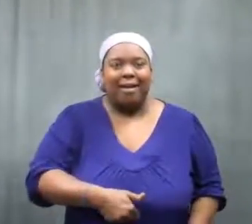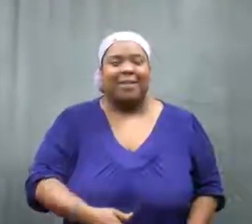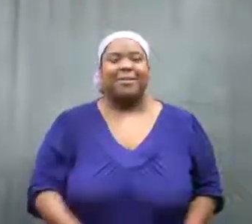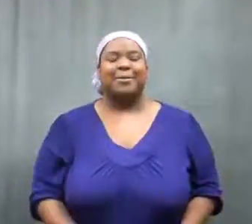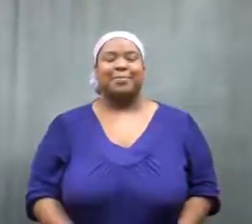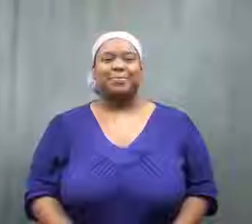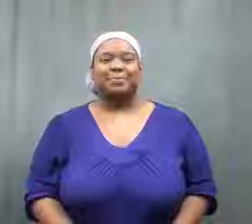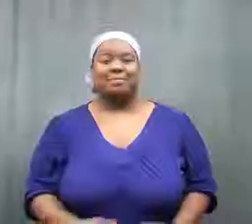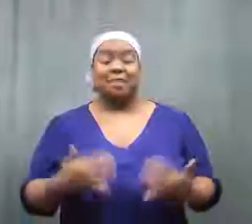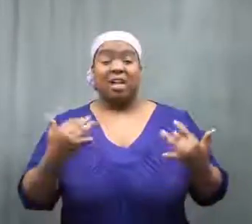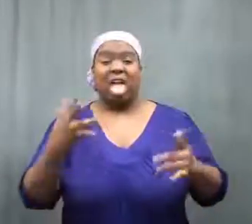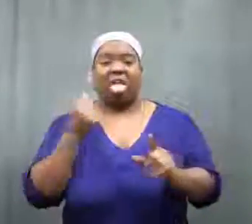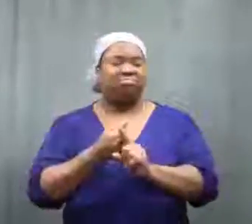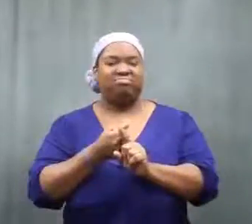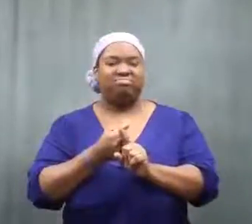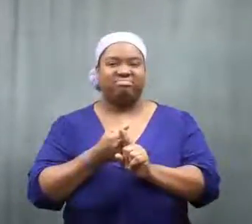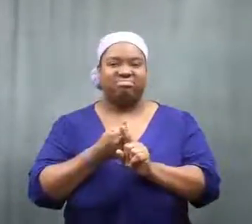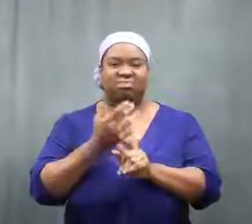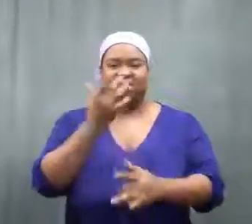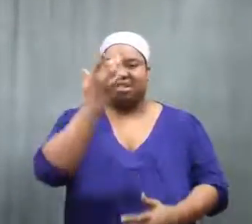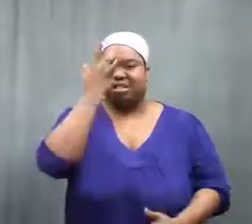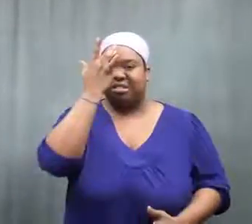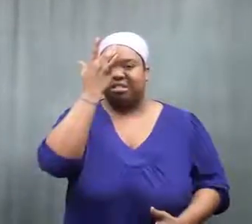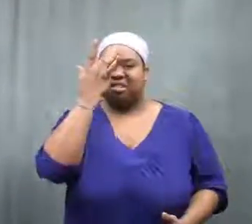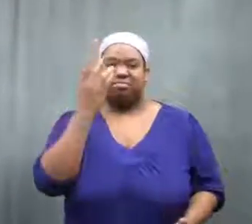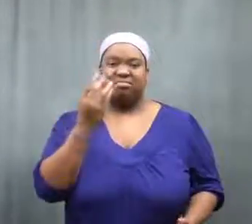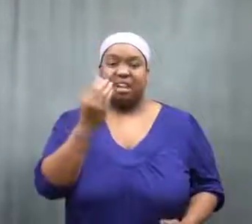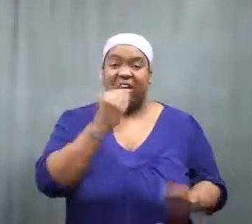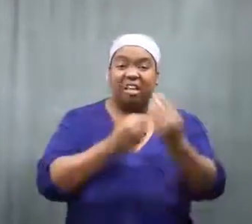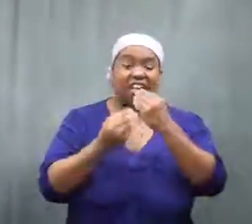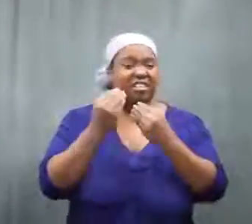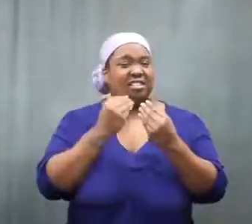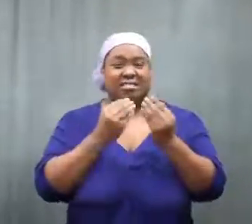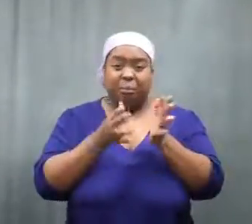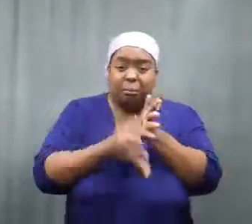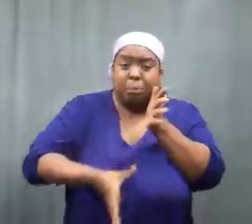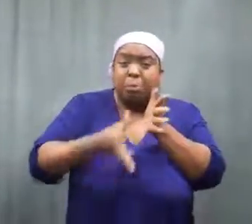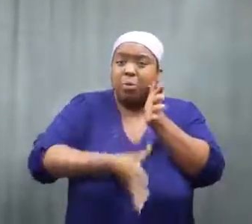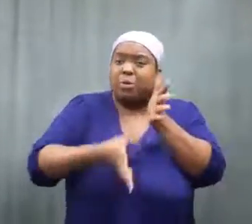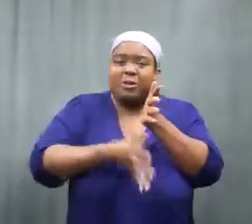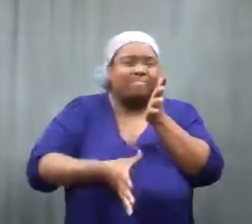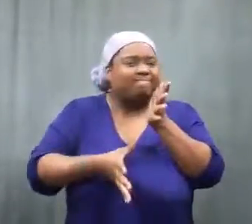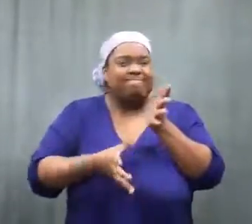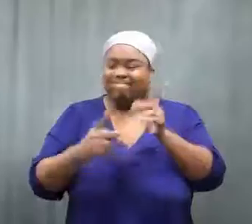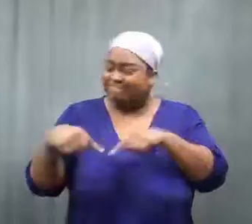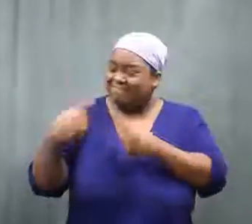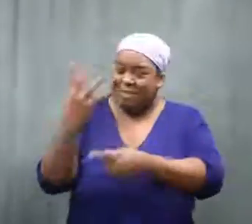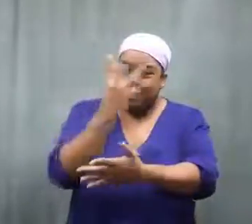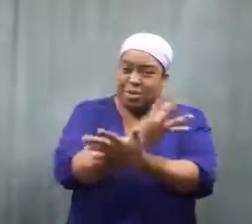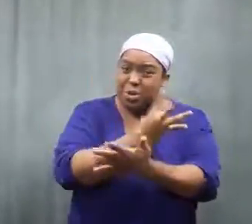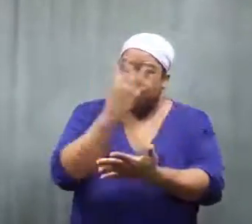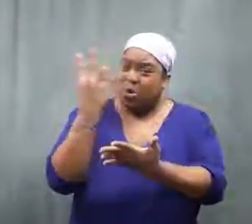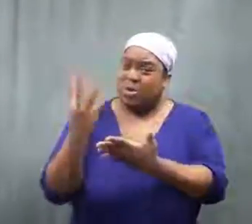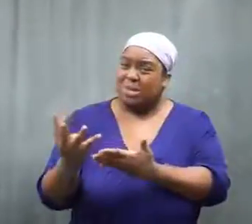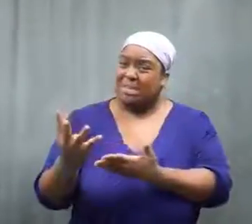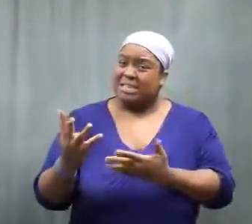It's now sick; it hasn't eaten or had a bowel movement in 4 weeks.